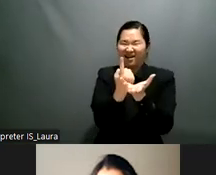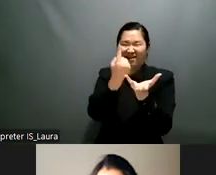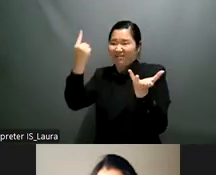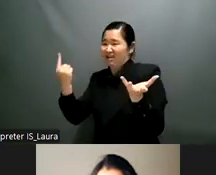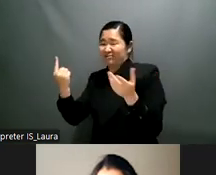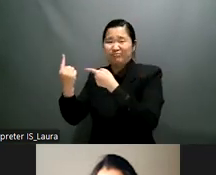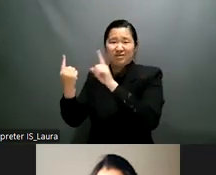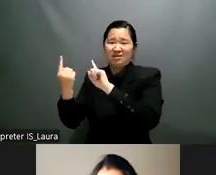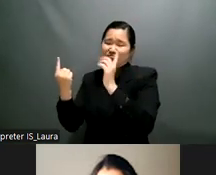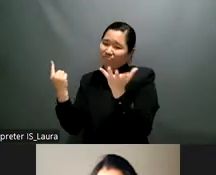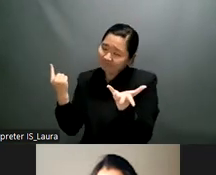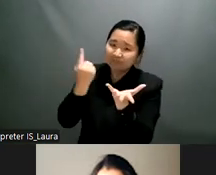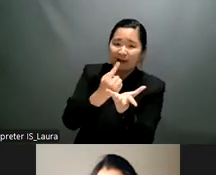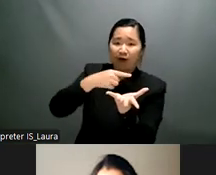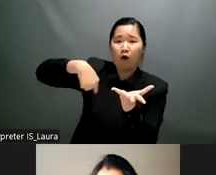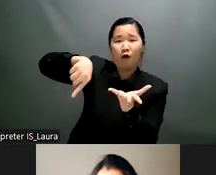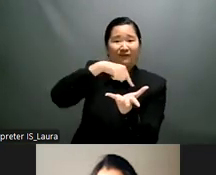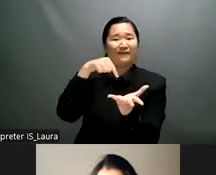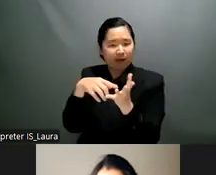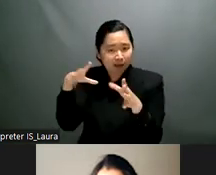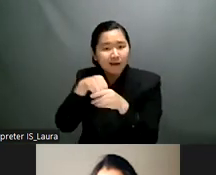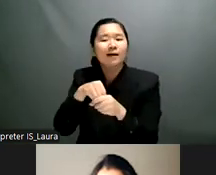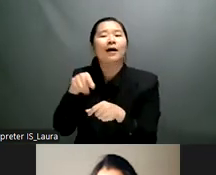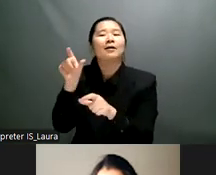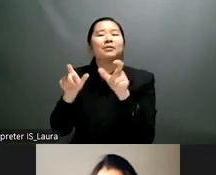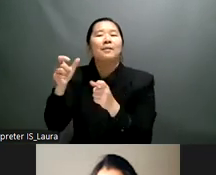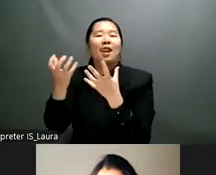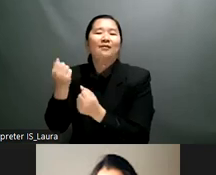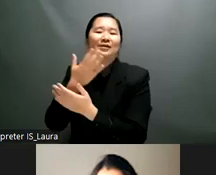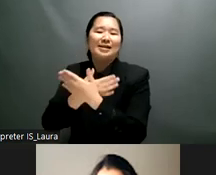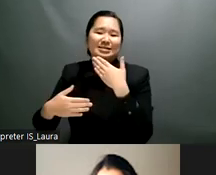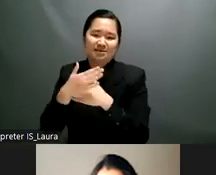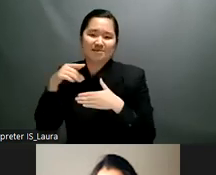of persons with disabilities in the different thematics that will be discussed so